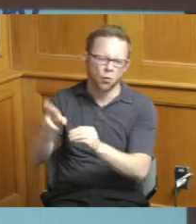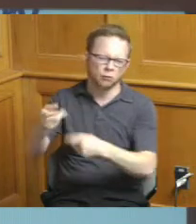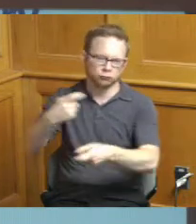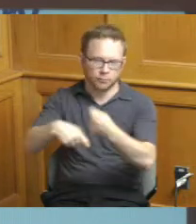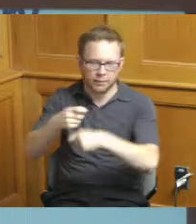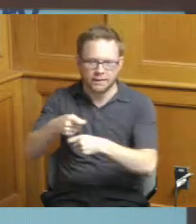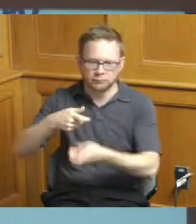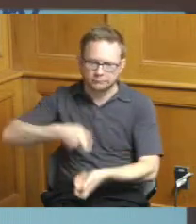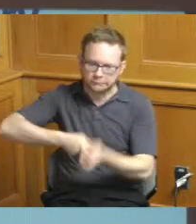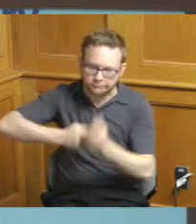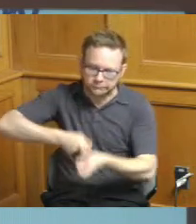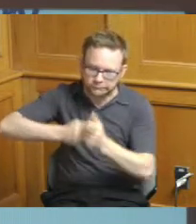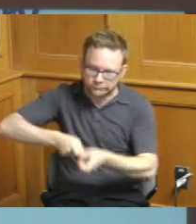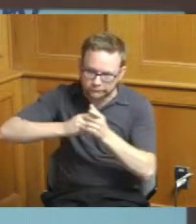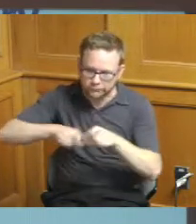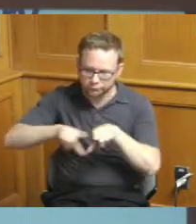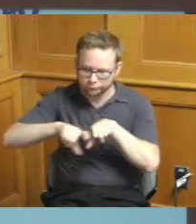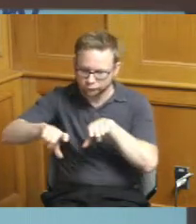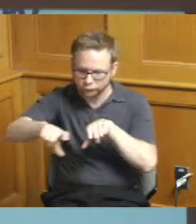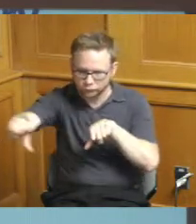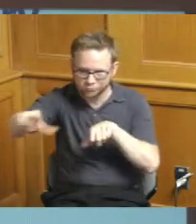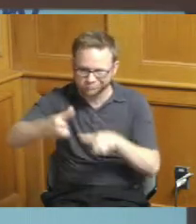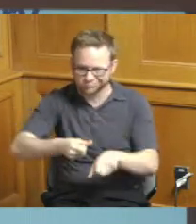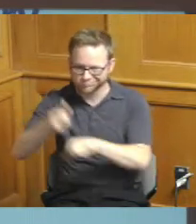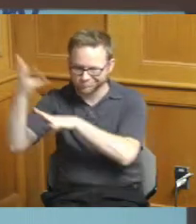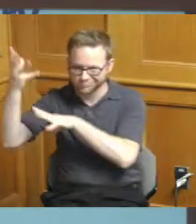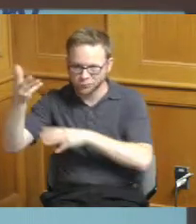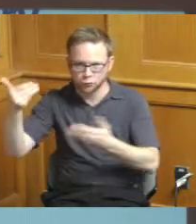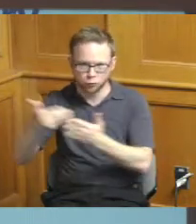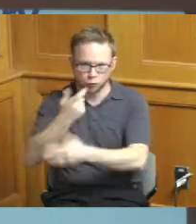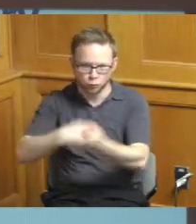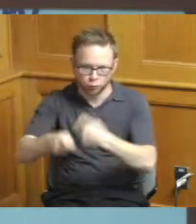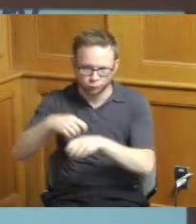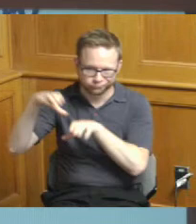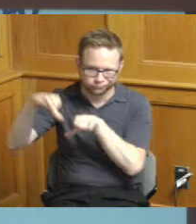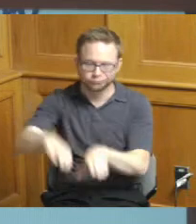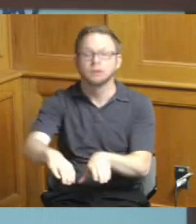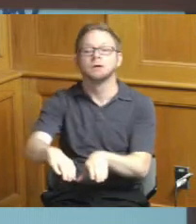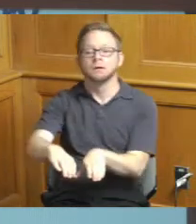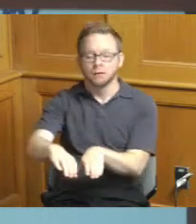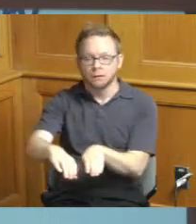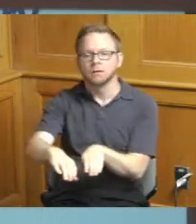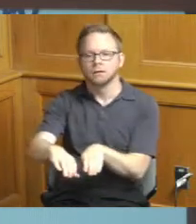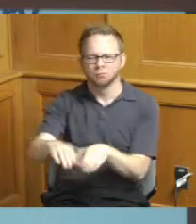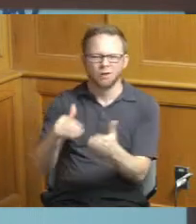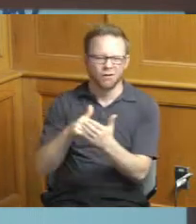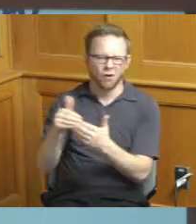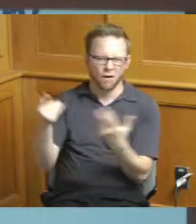and replace the segment of the sewer but what often is the case and and generally we spend a